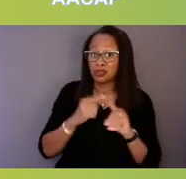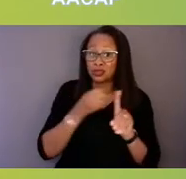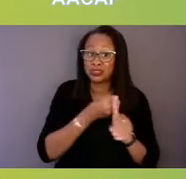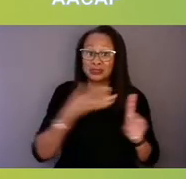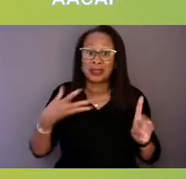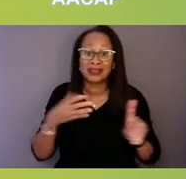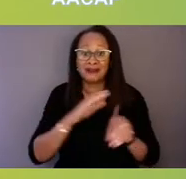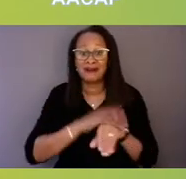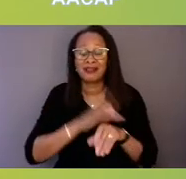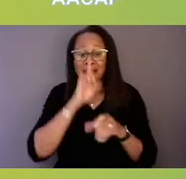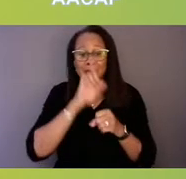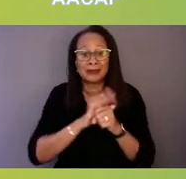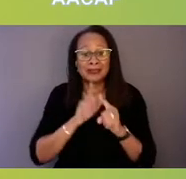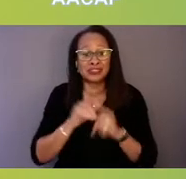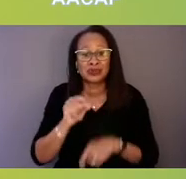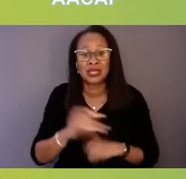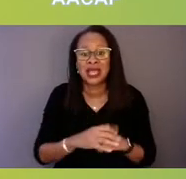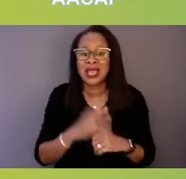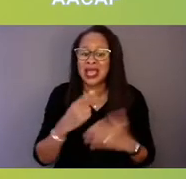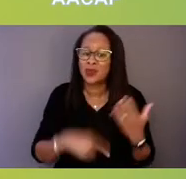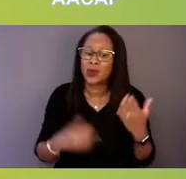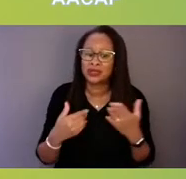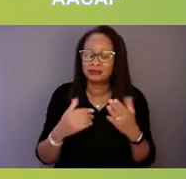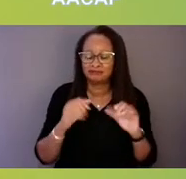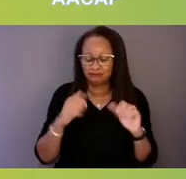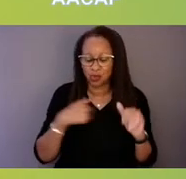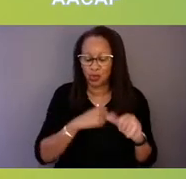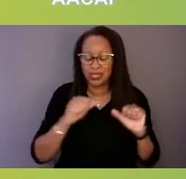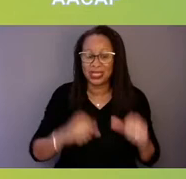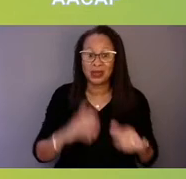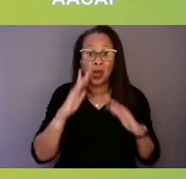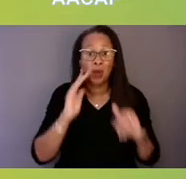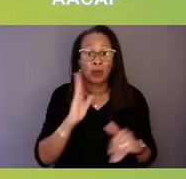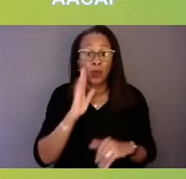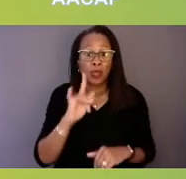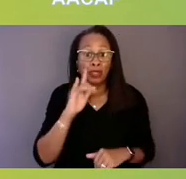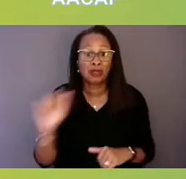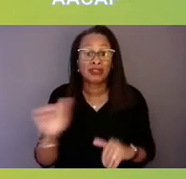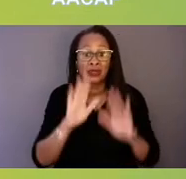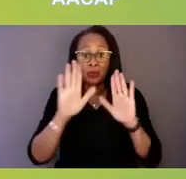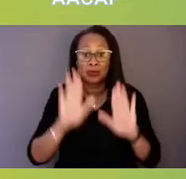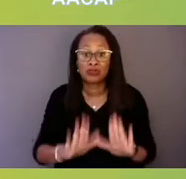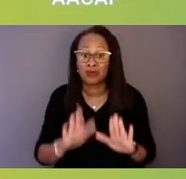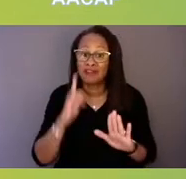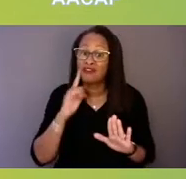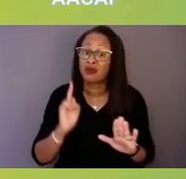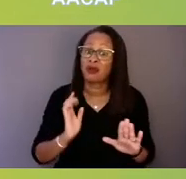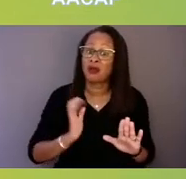and what you can hope that this will look like, that would be great for our audience to hear.